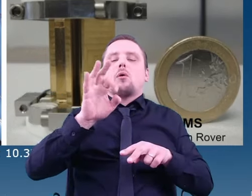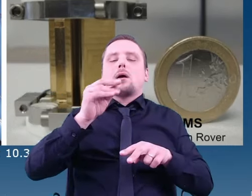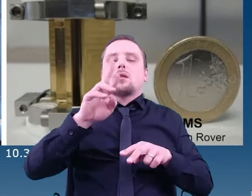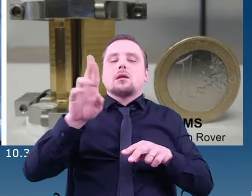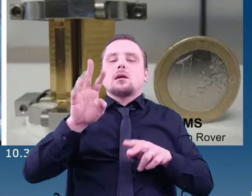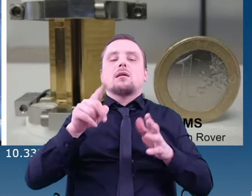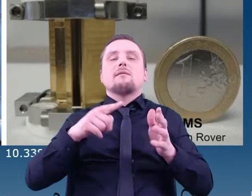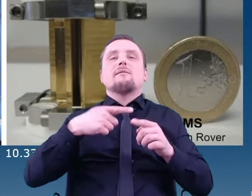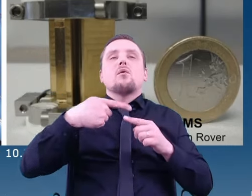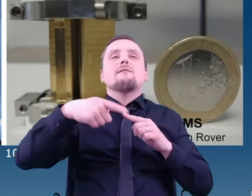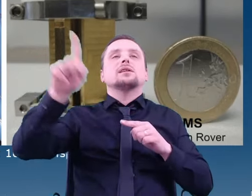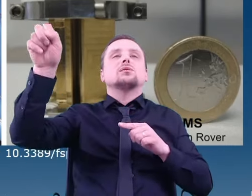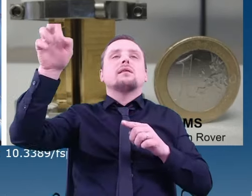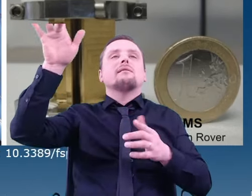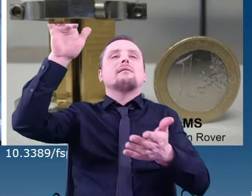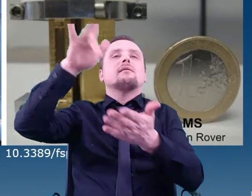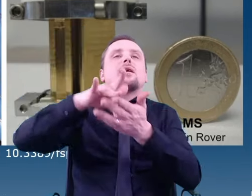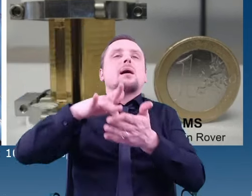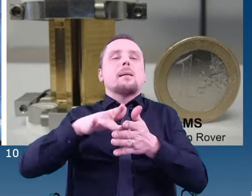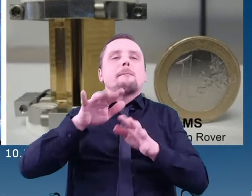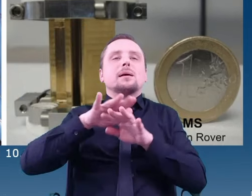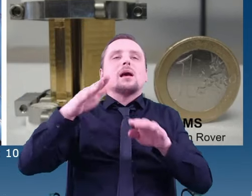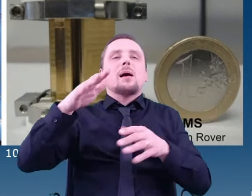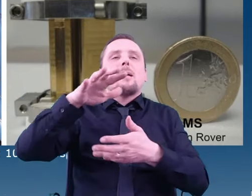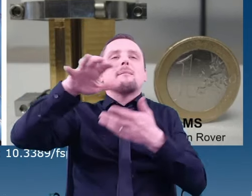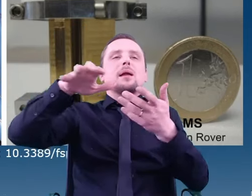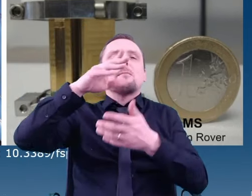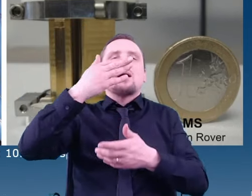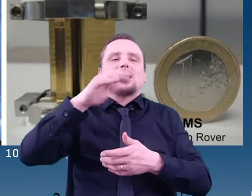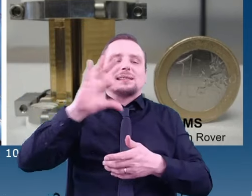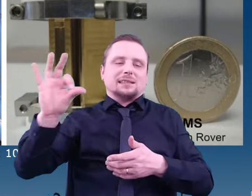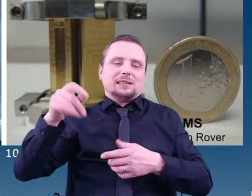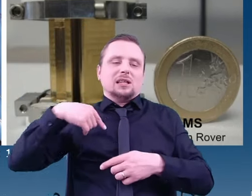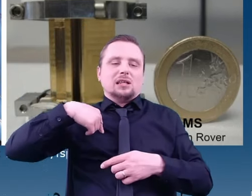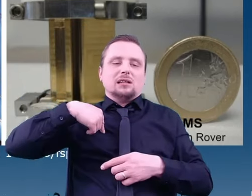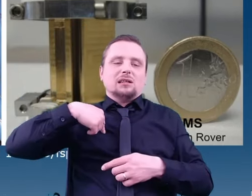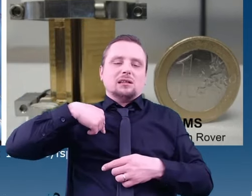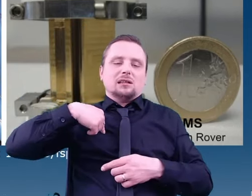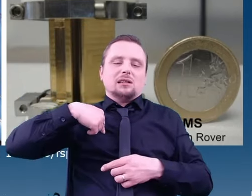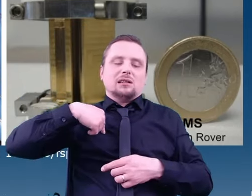will be launched soon as part of the ExoMars programme.